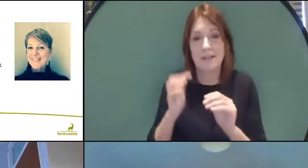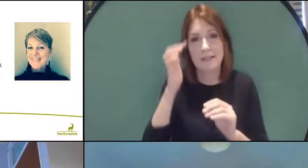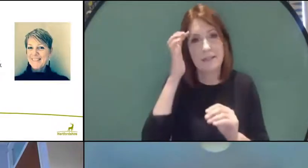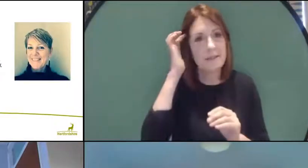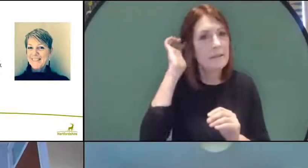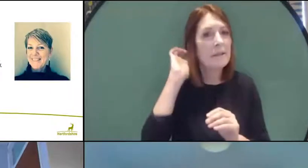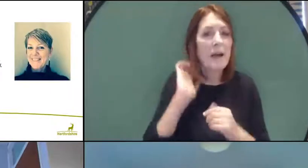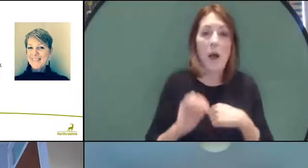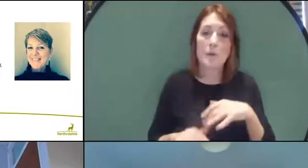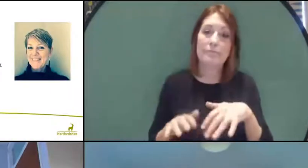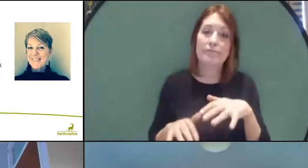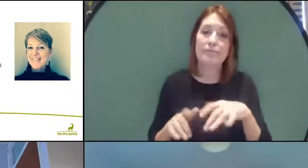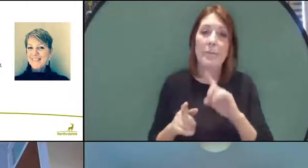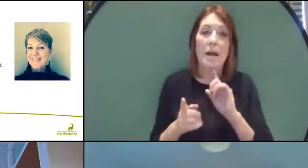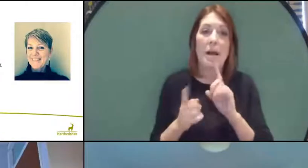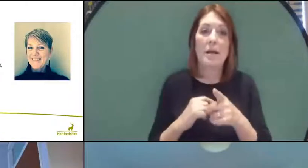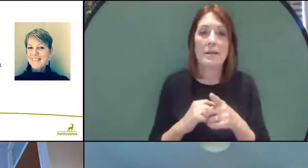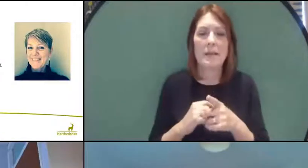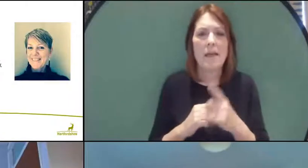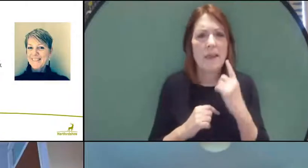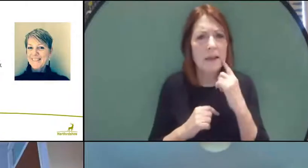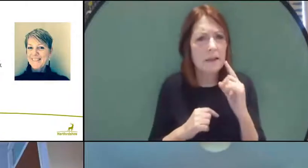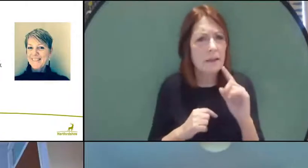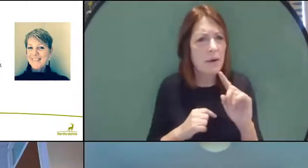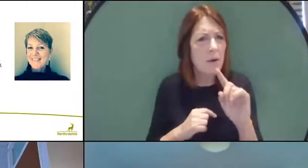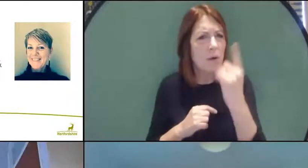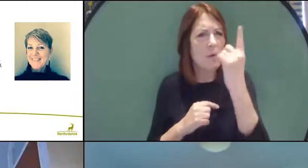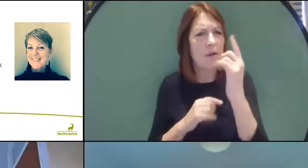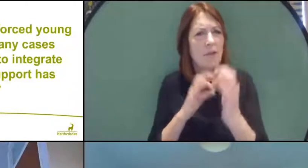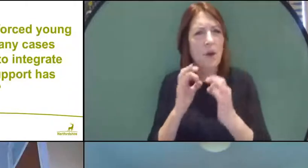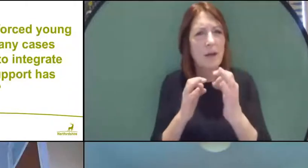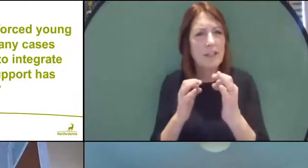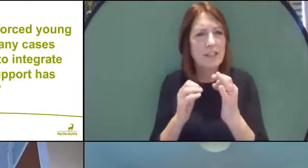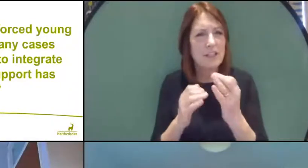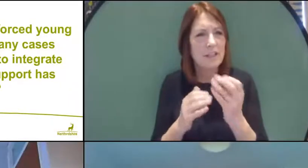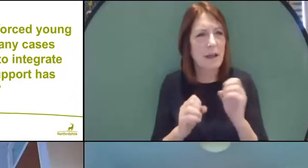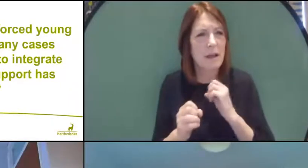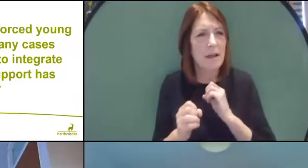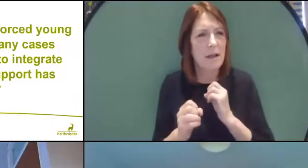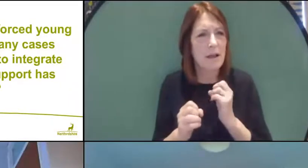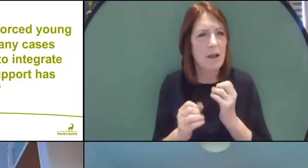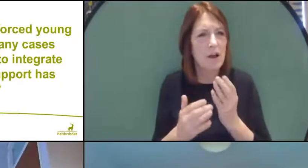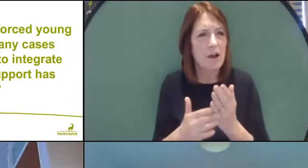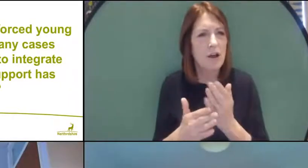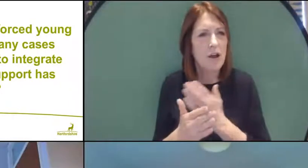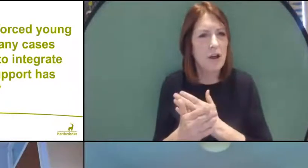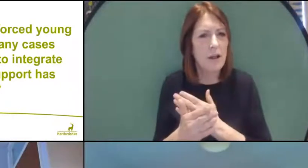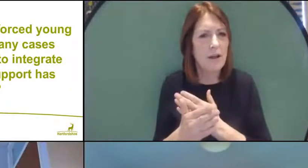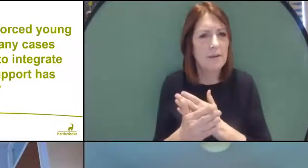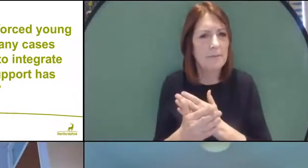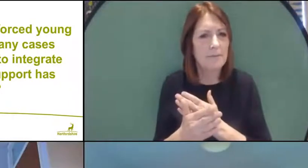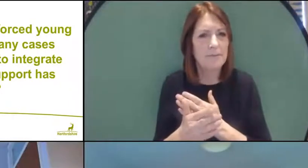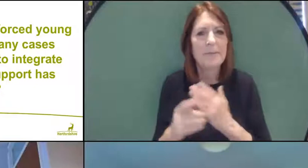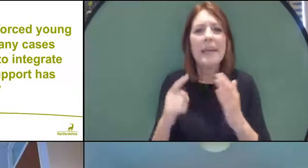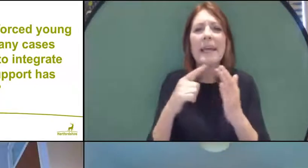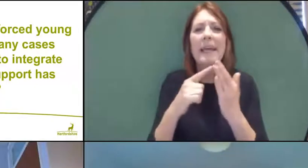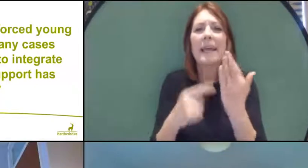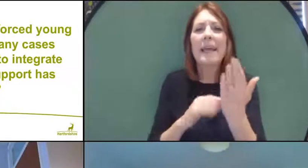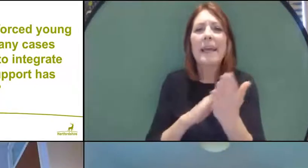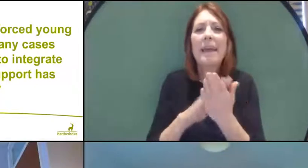answering but I think it's one of the questions that we had sent in earlier. So, Ethan Yardley who asked that question, I think you might find that